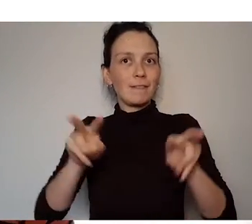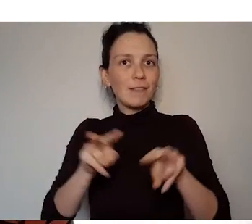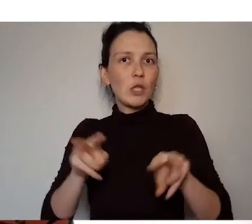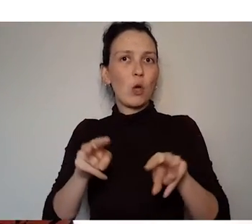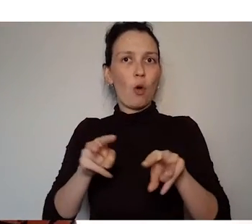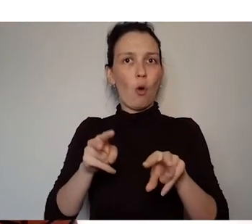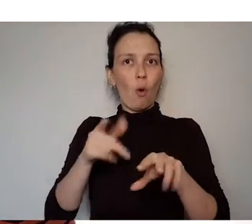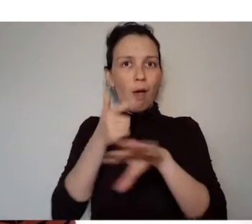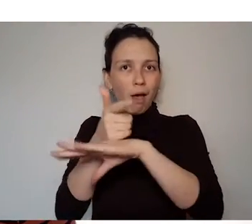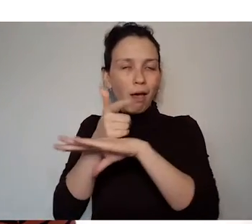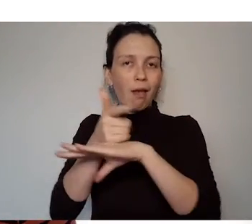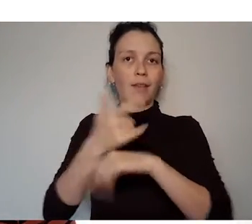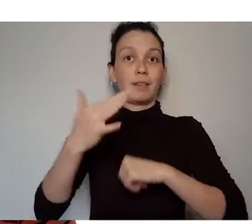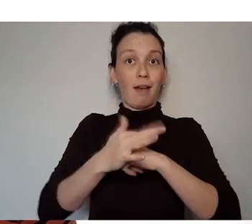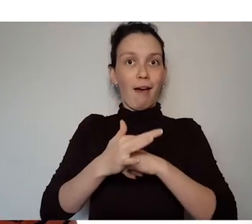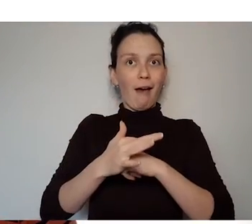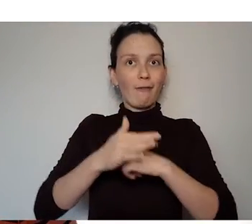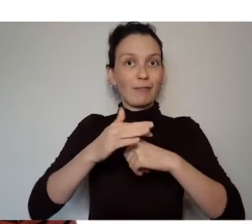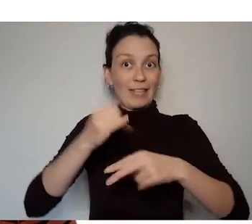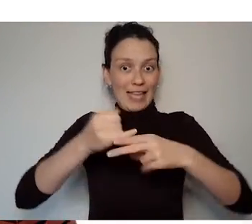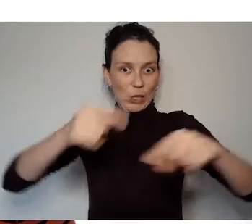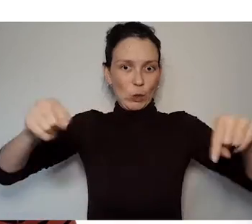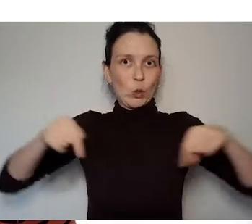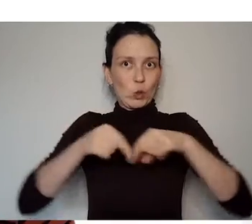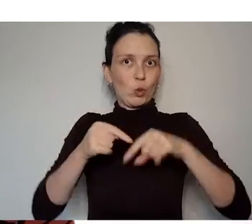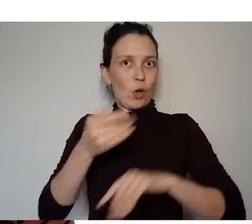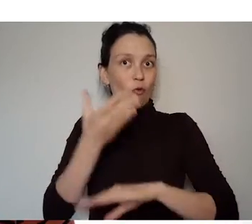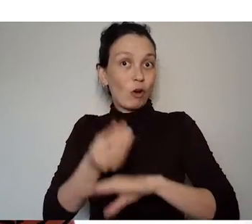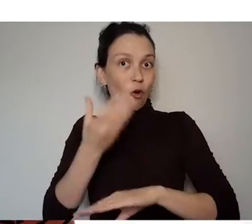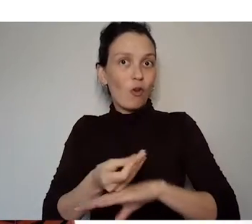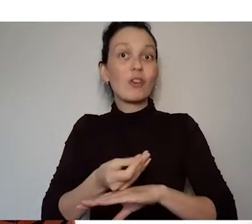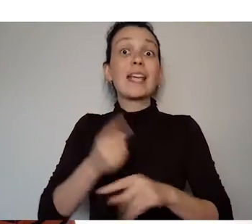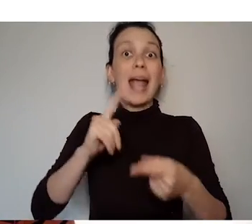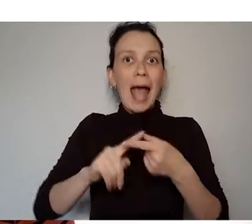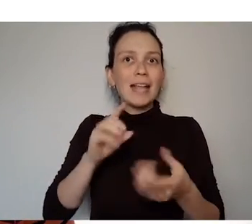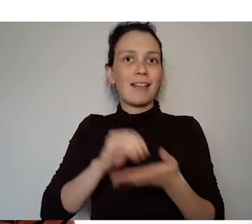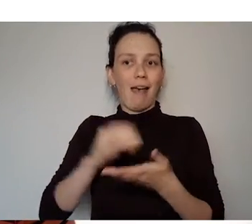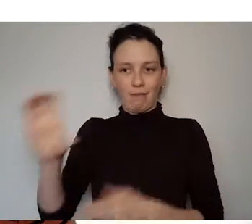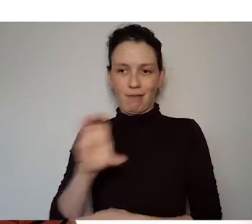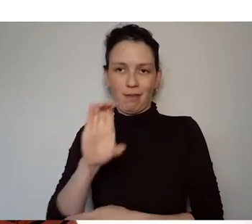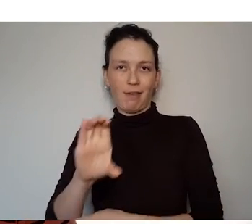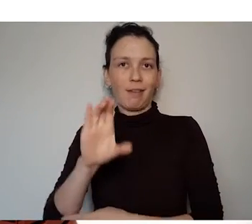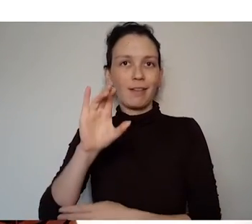podcast, as well as a version that comes with an Irish Sign Language overlay. I haven't come across